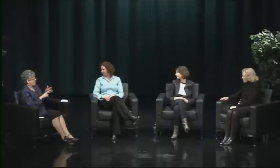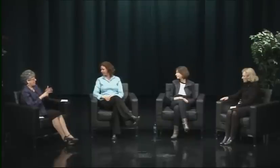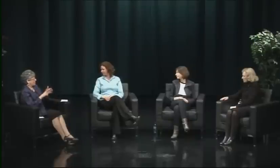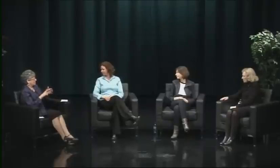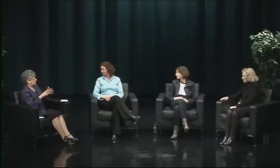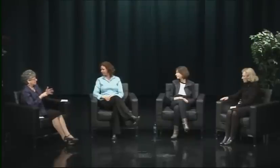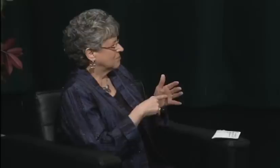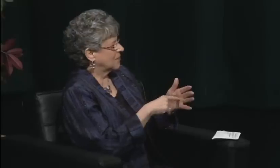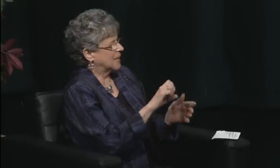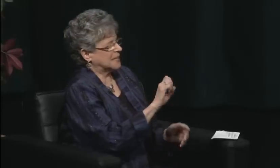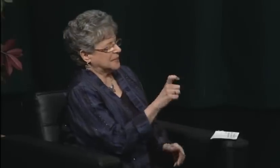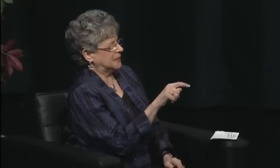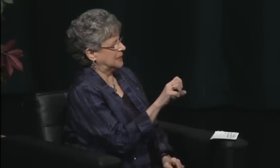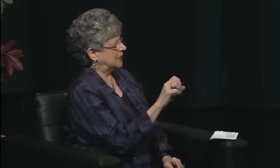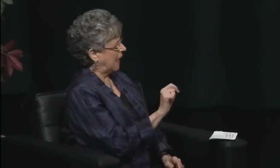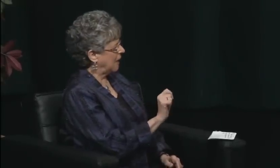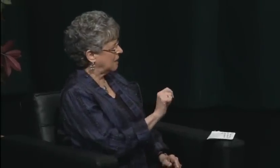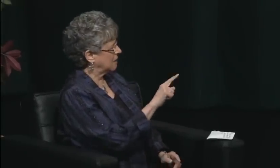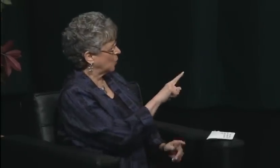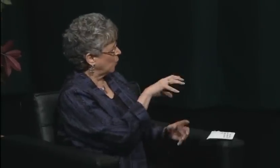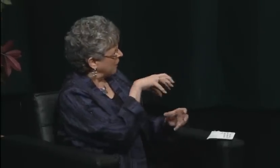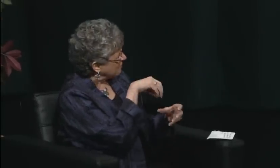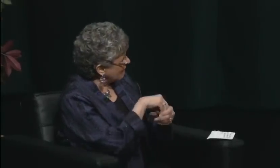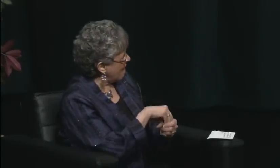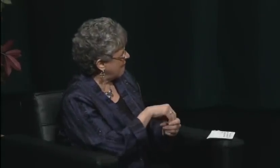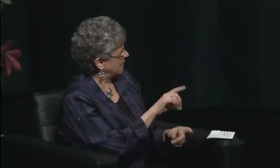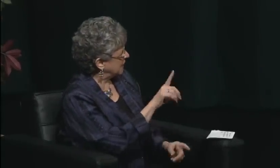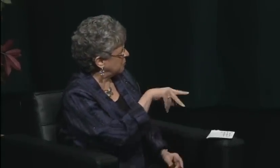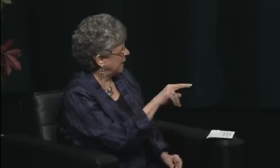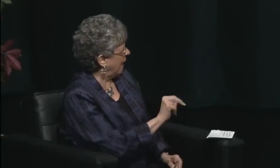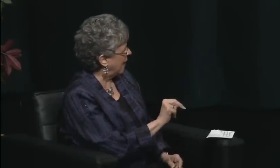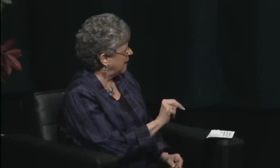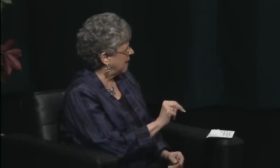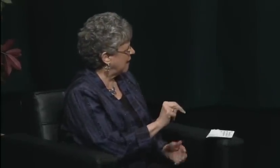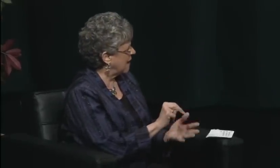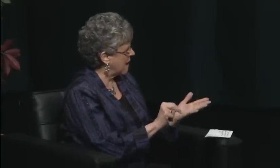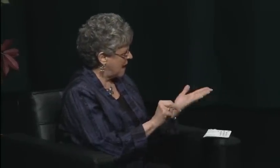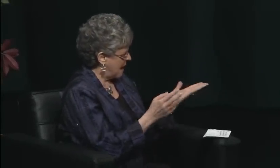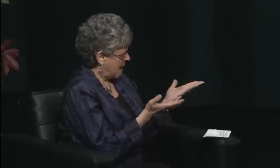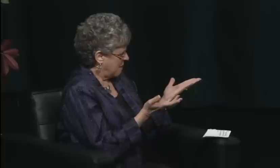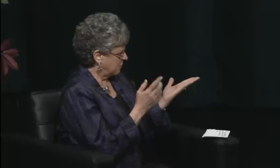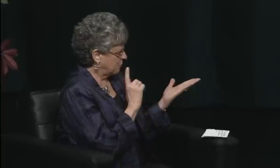Howard was a mostly black university and the students there were very familiar with oppression